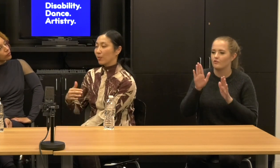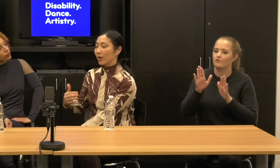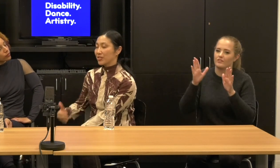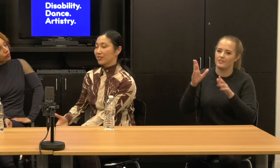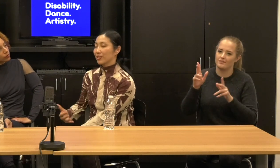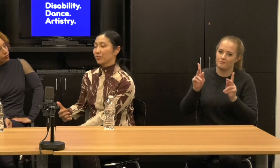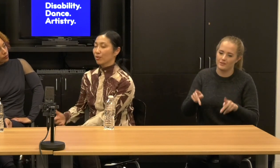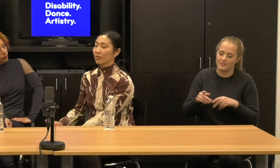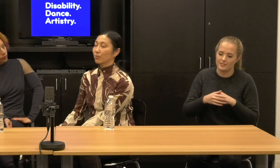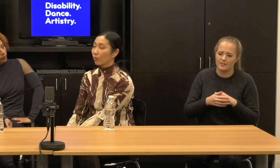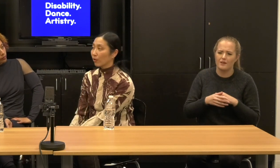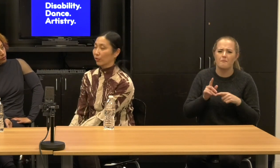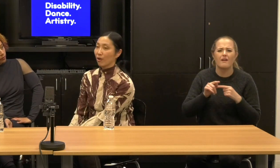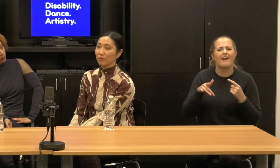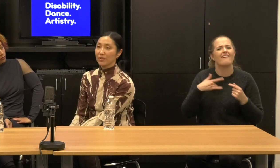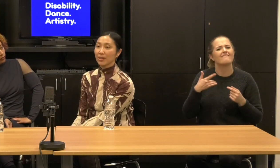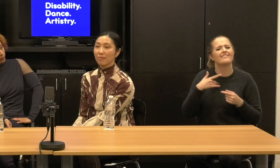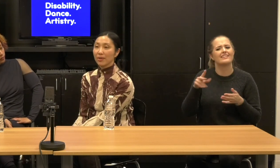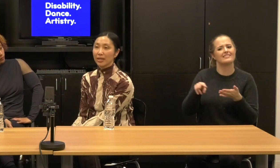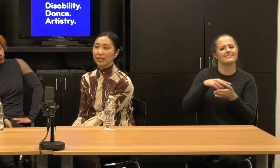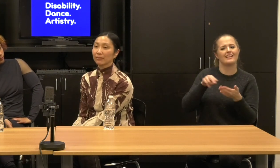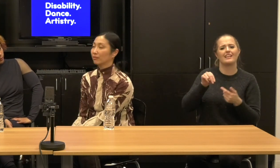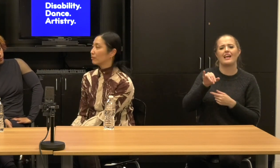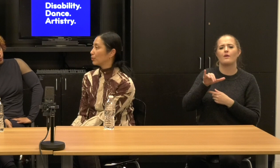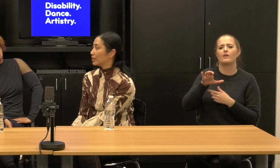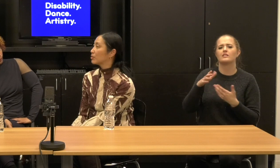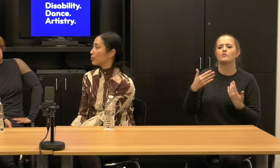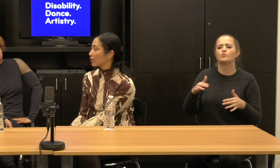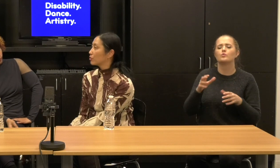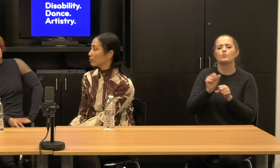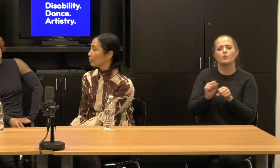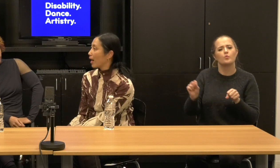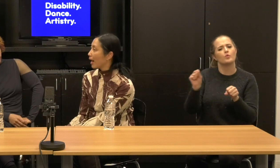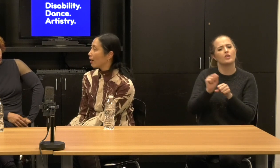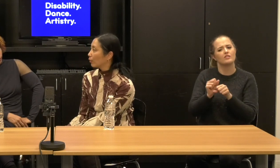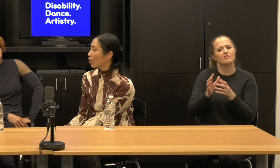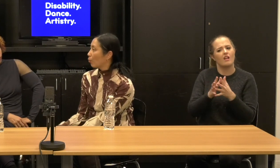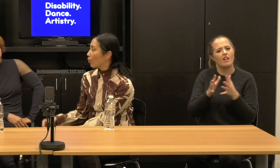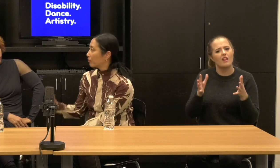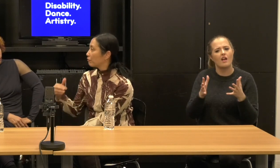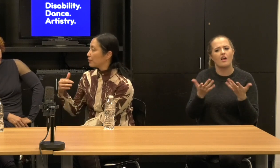and once he has done so much work on this and they can really speak to how, what the